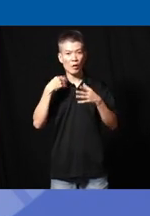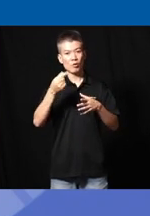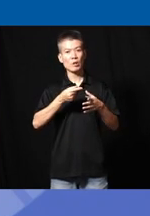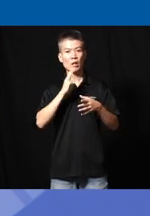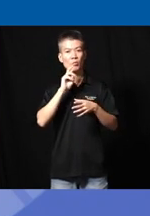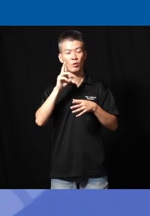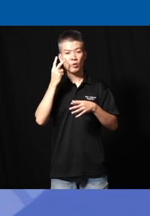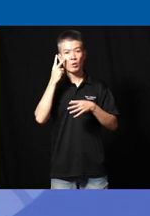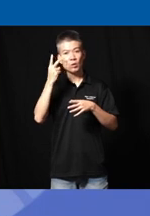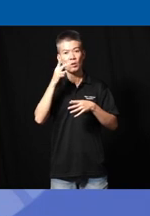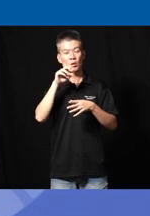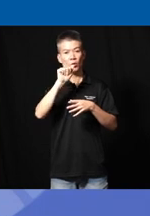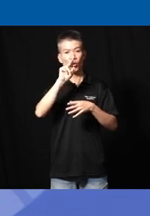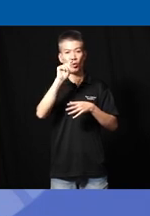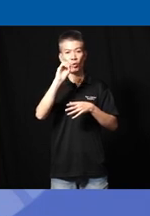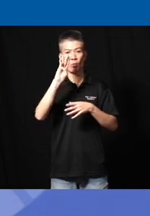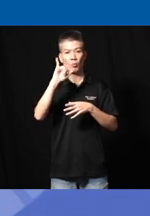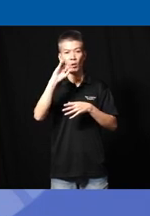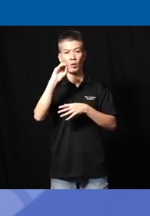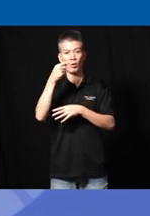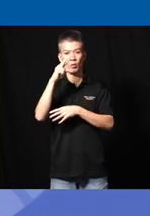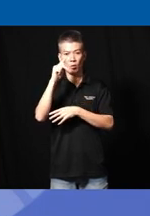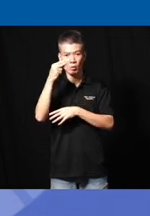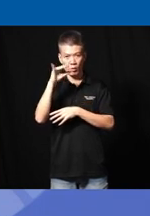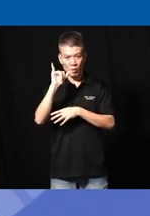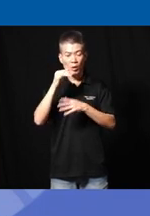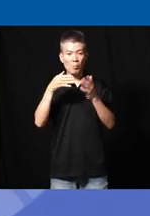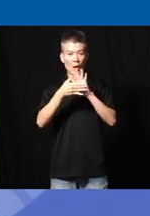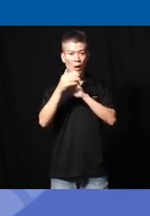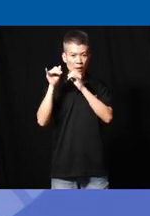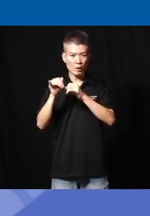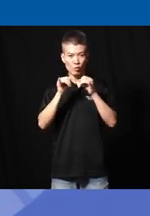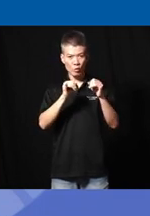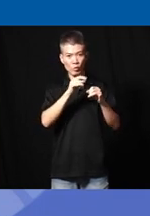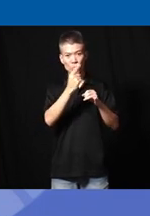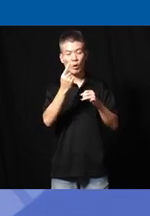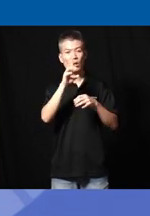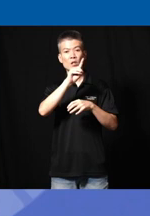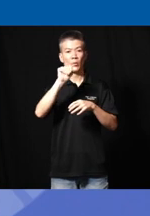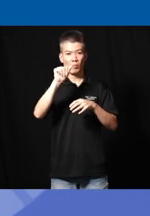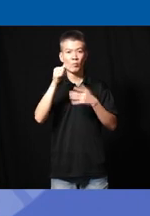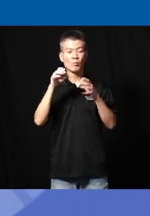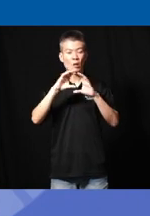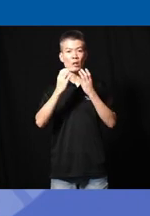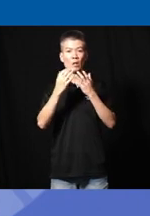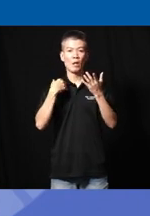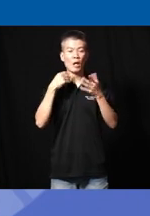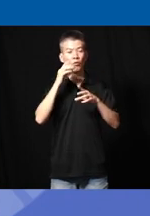we look at autobiographies um by uh individuals who are disabled and the class has dialogues with